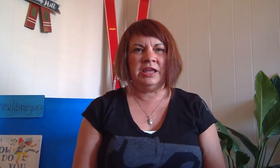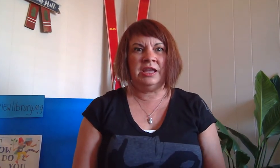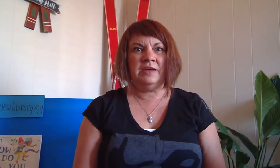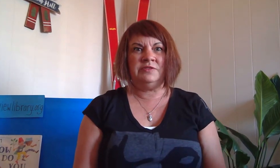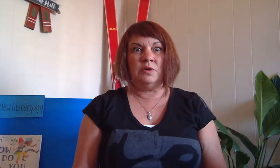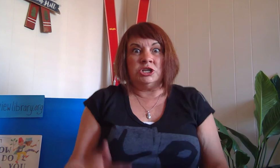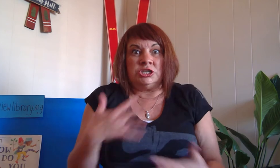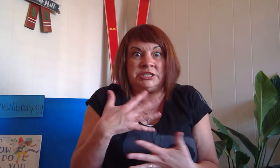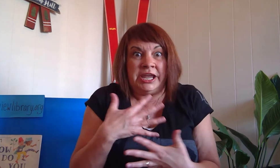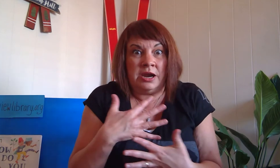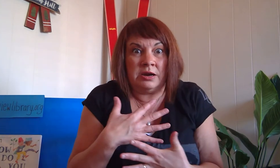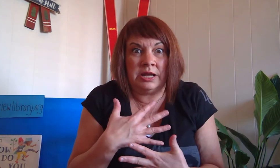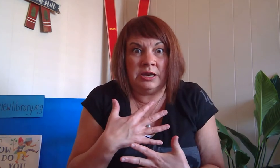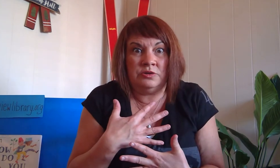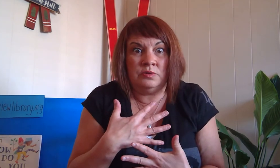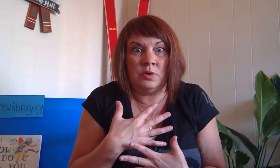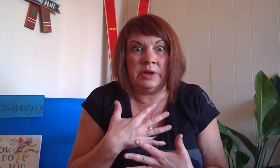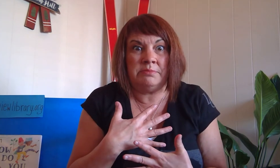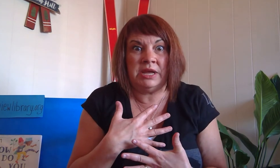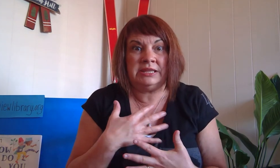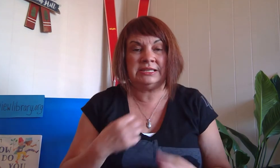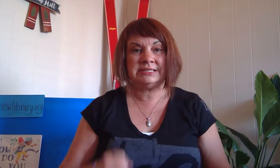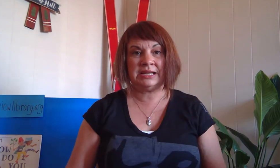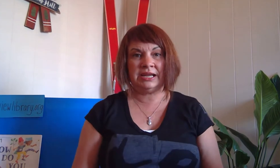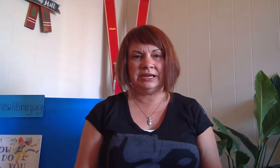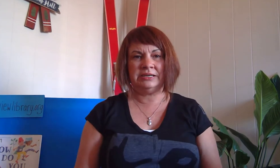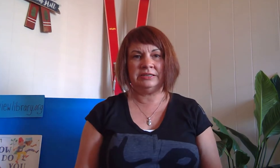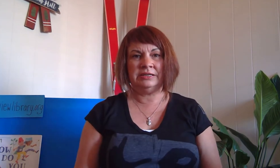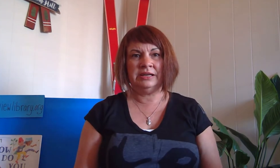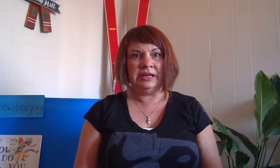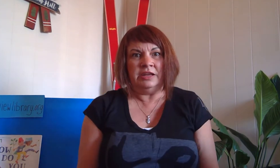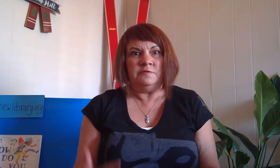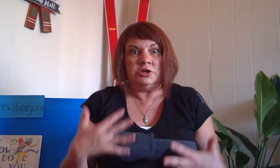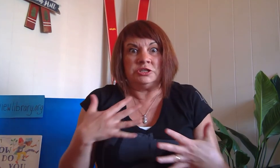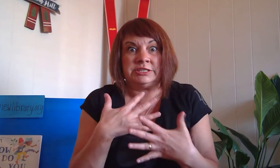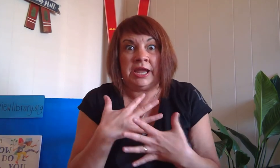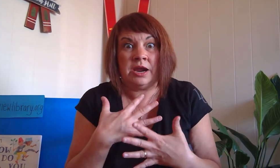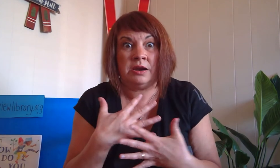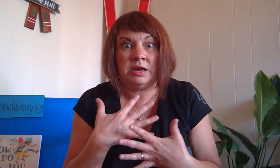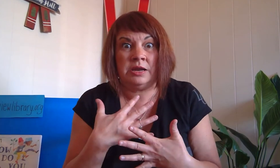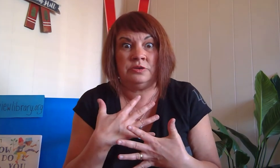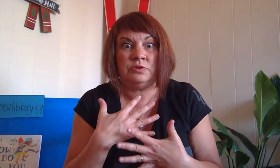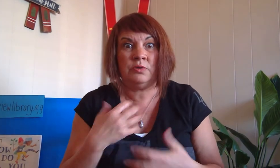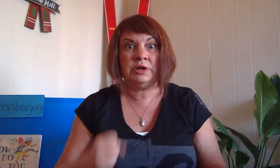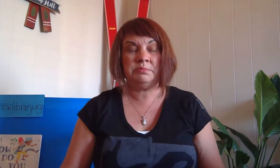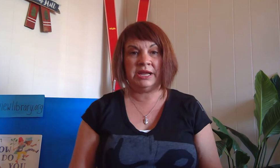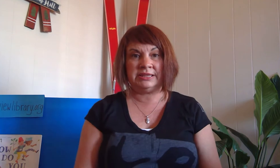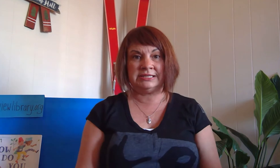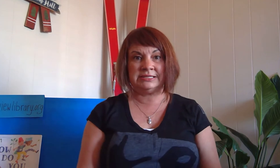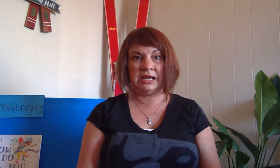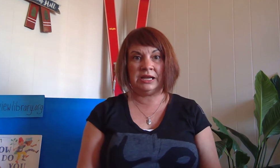If you're scared and you know it make the sign if you're scared and you know it make the sign